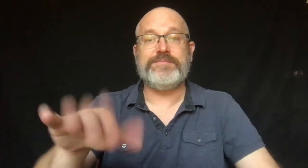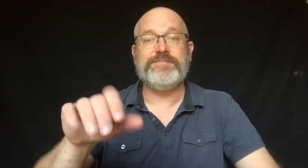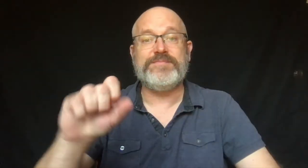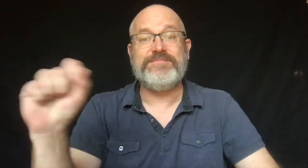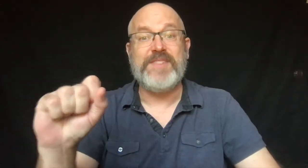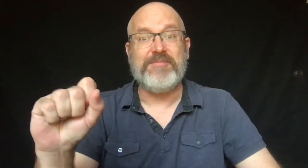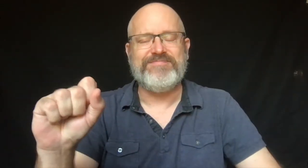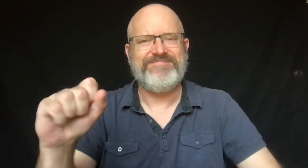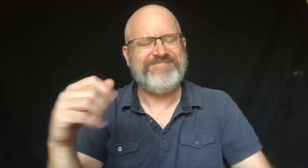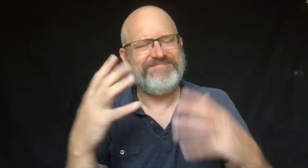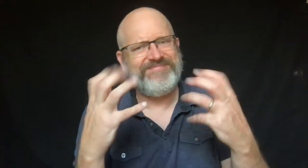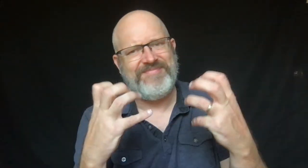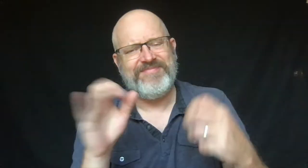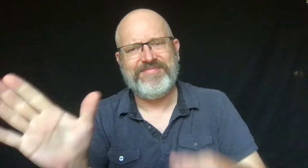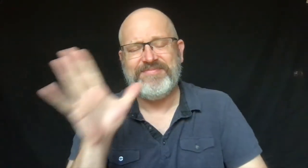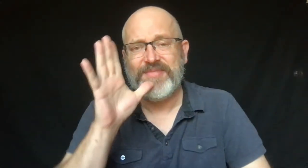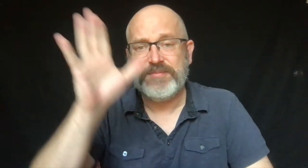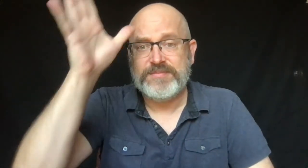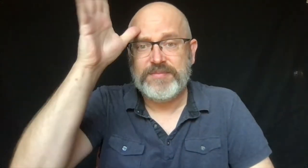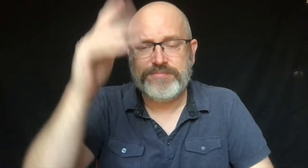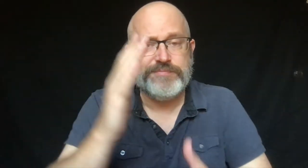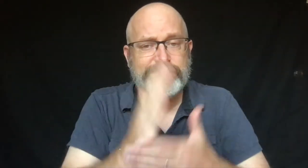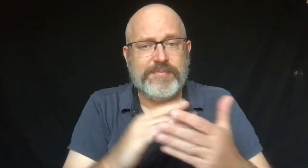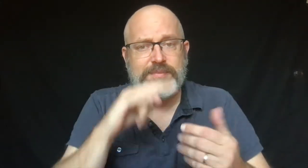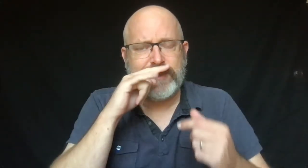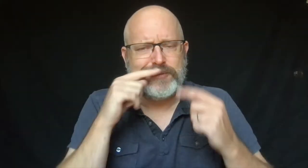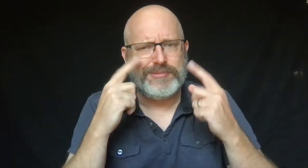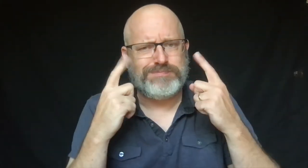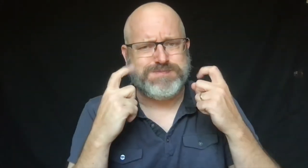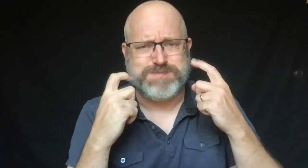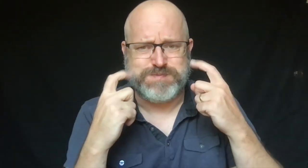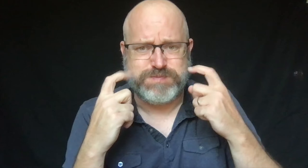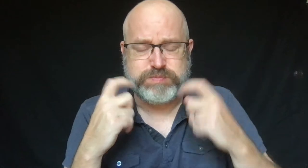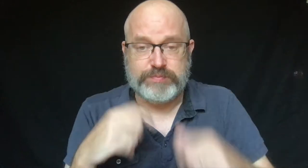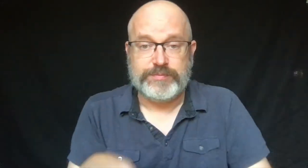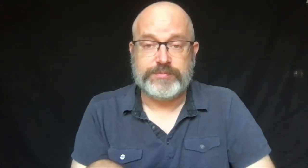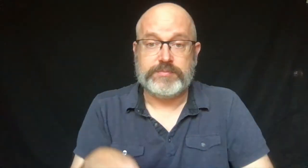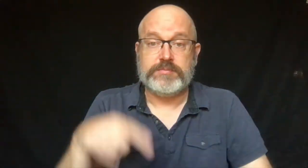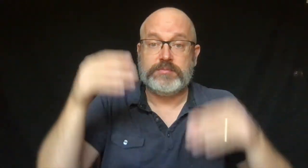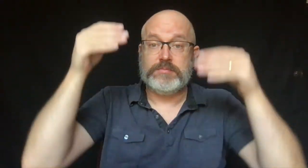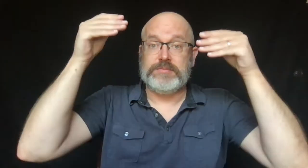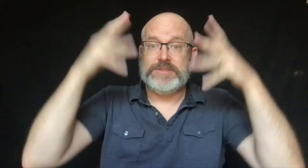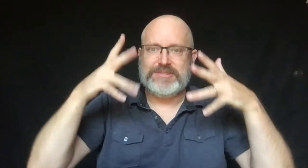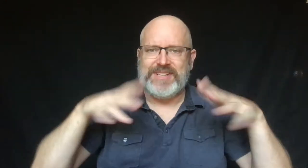Sam wanted his mom and dad. Some kids were crying.